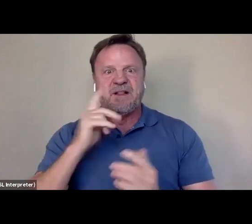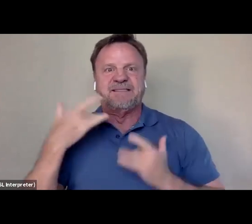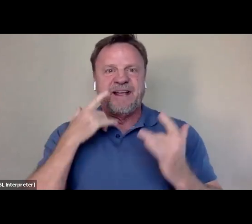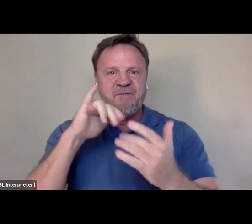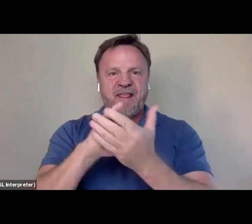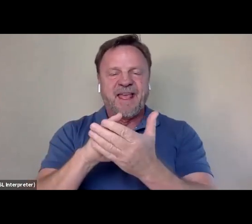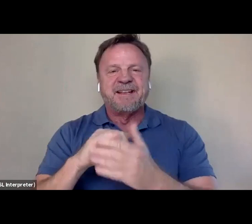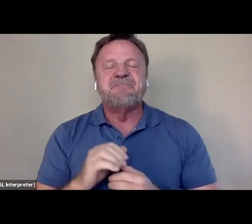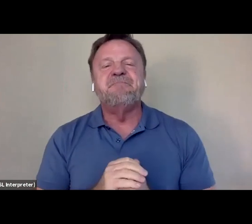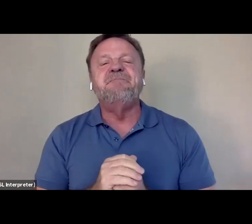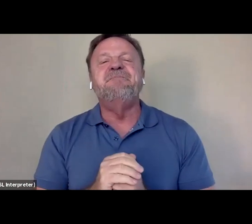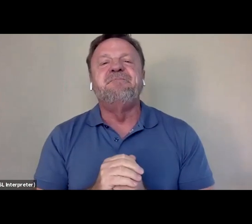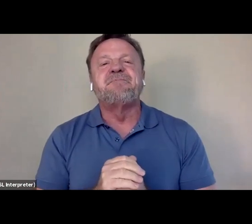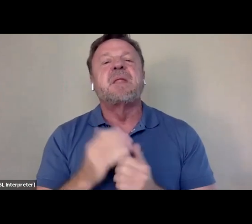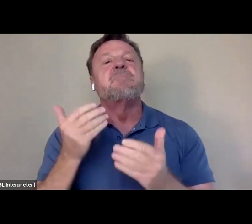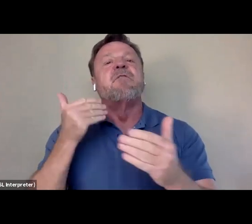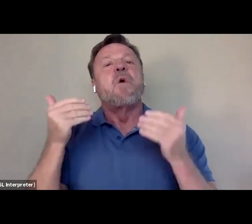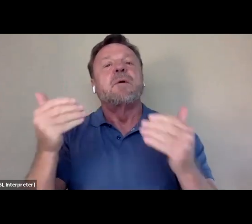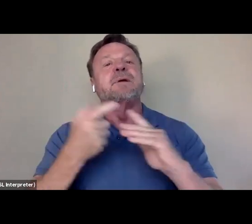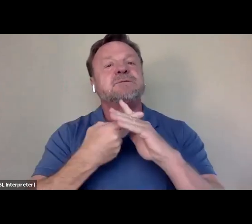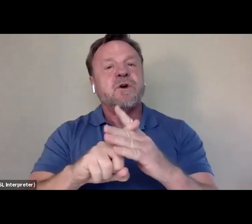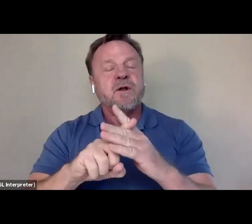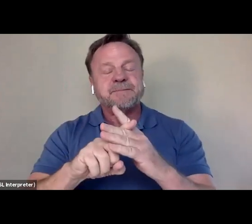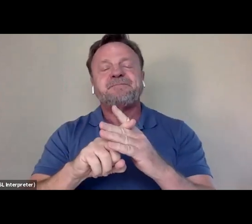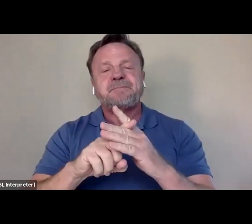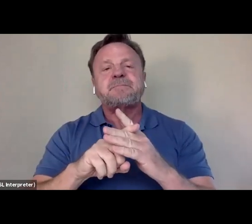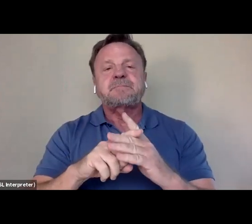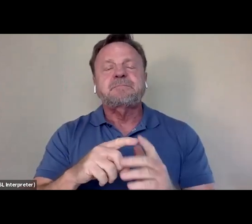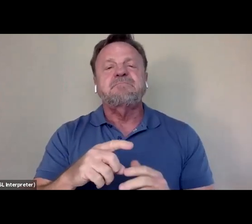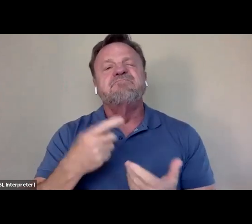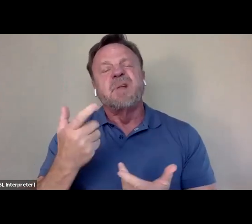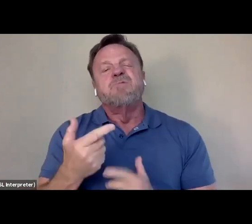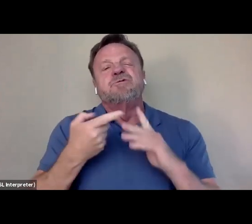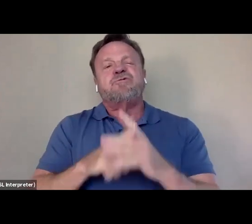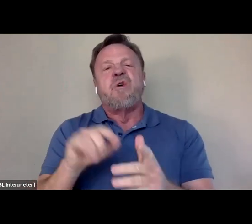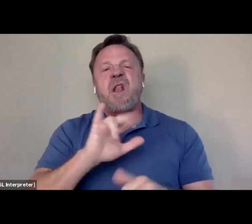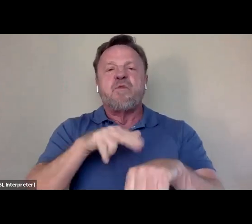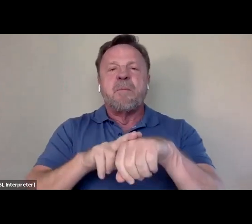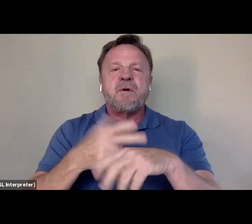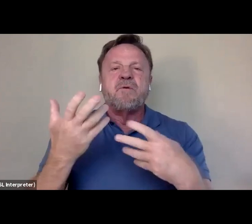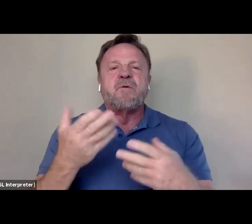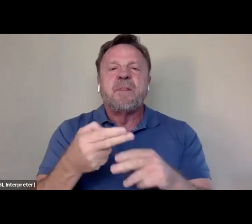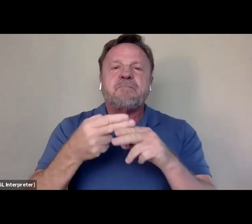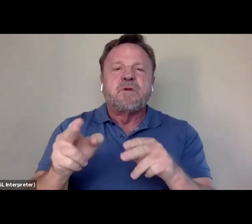Before we get started, I will start as we always do with a brief land acknowledgement.